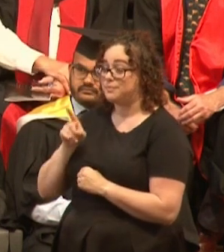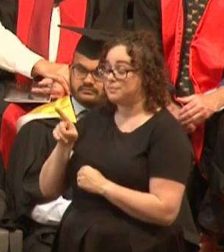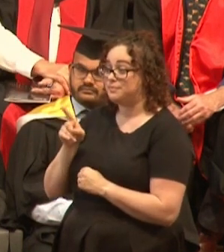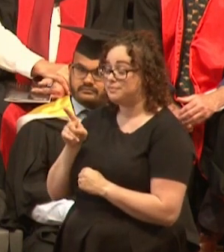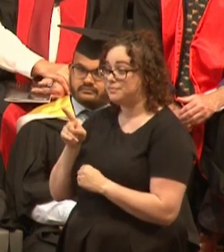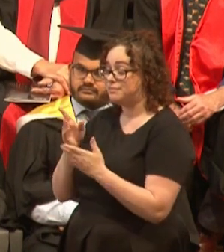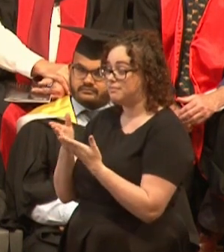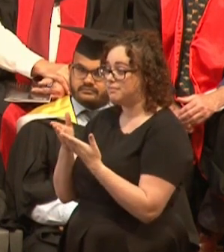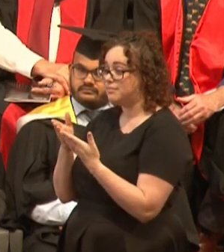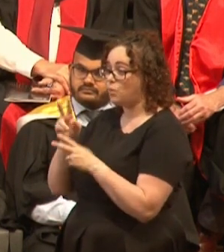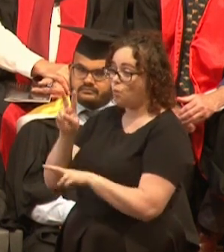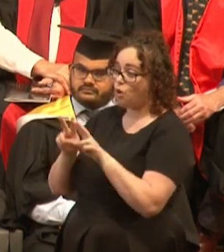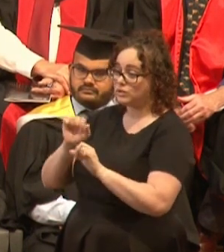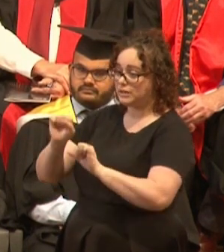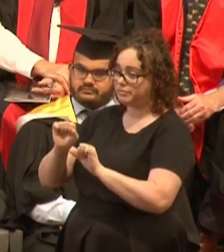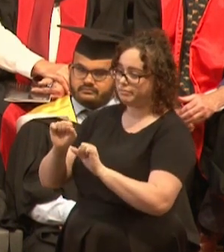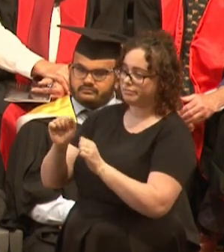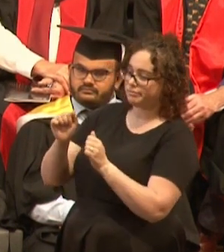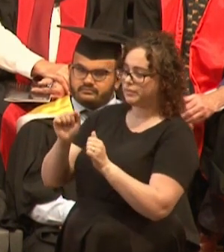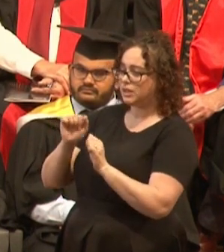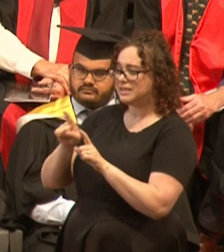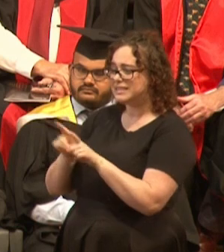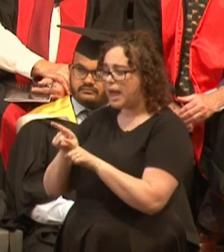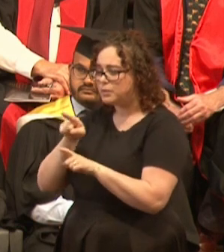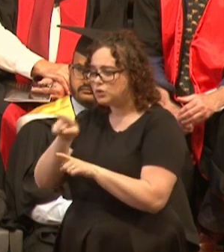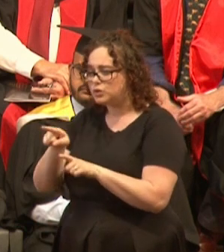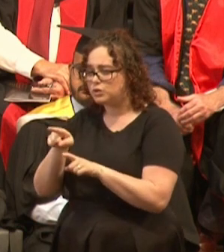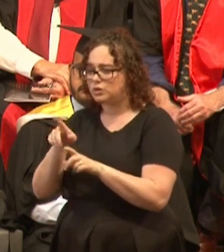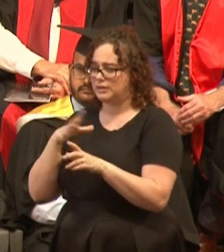and your successes even more so.